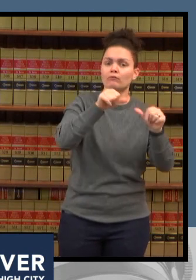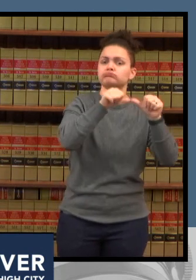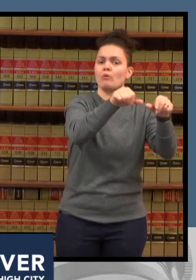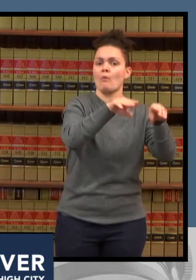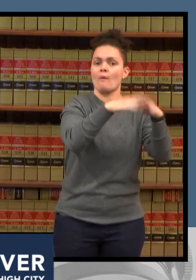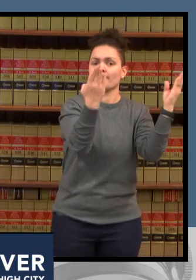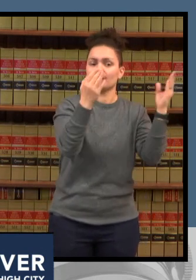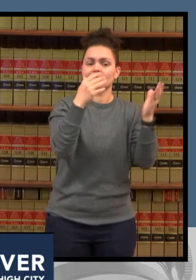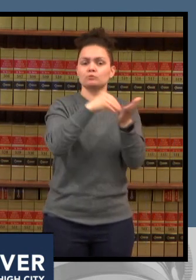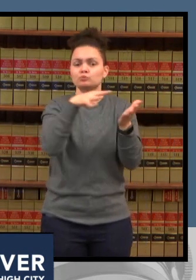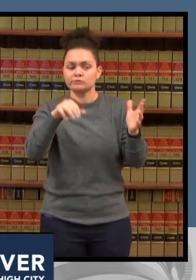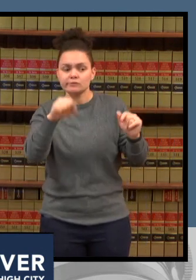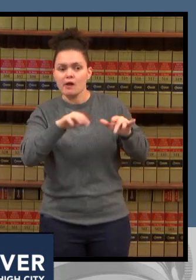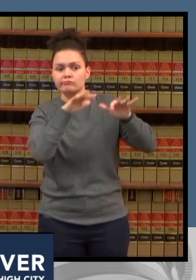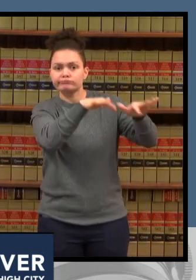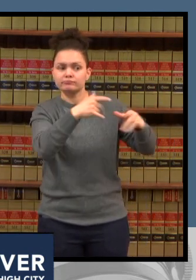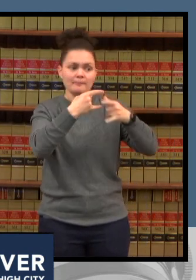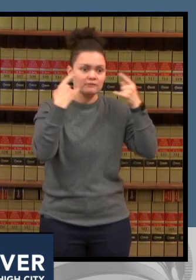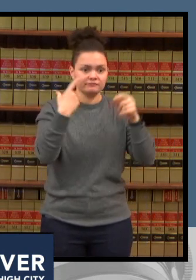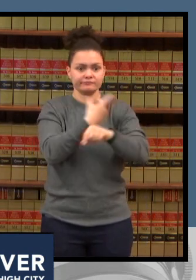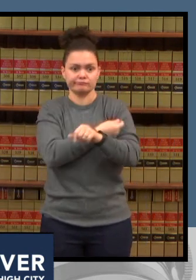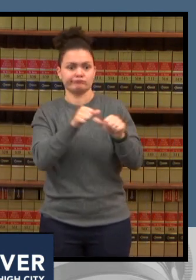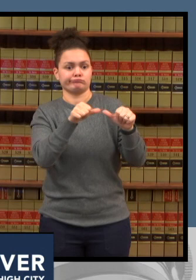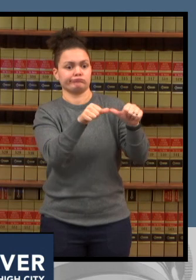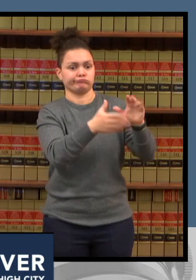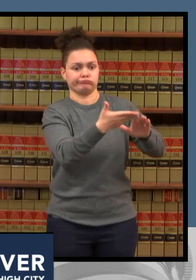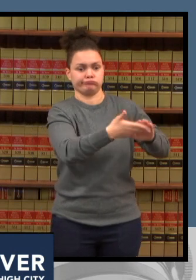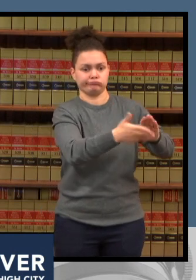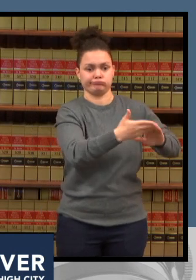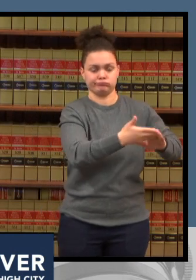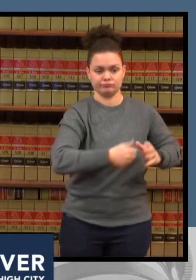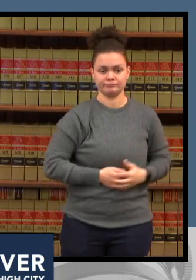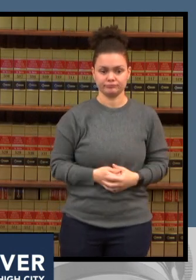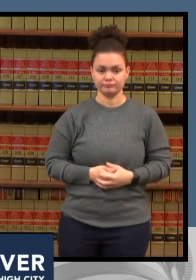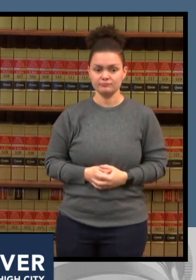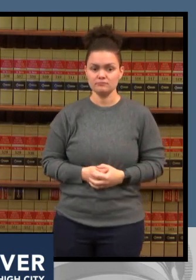cobit in schools are critical for keeping our kids in school and keeping them healthy